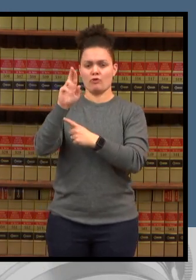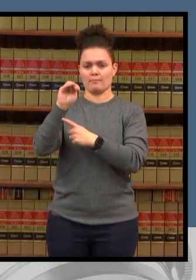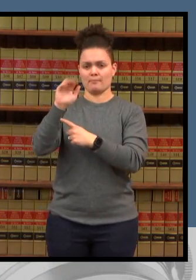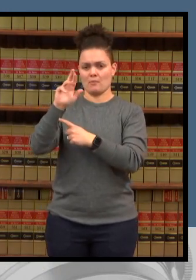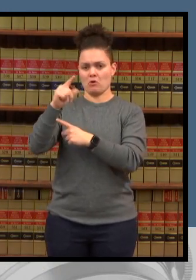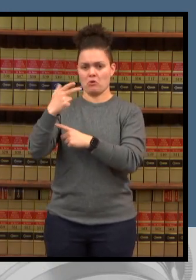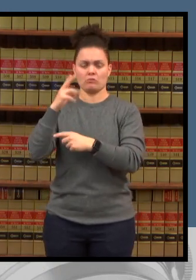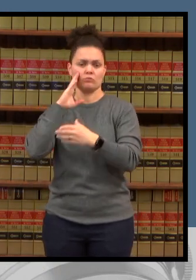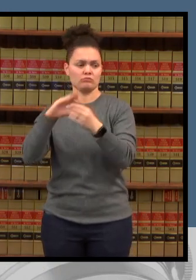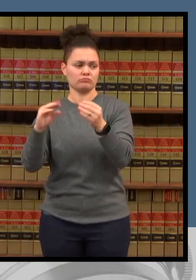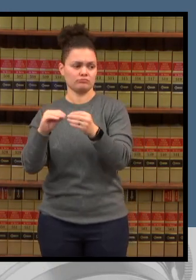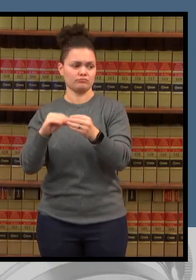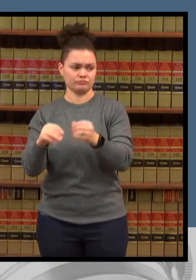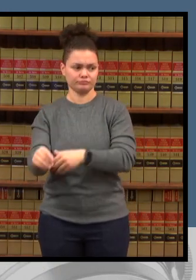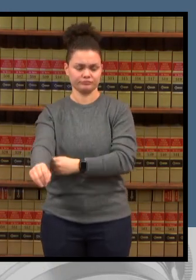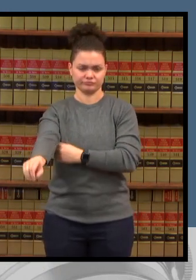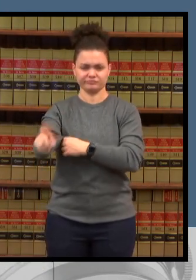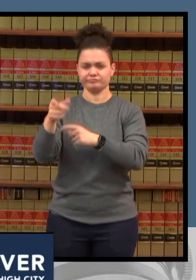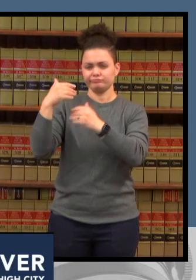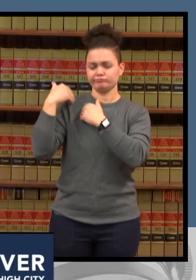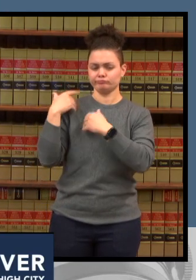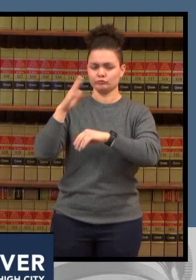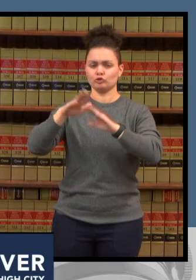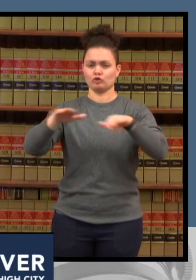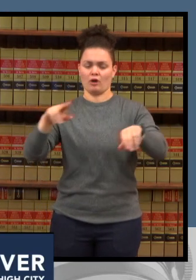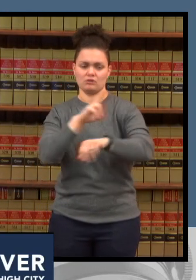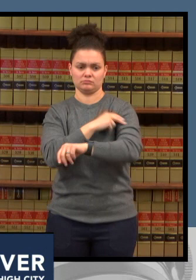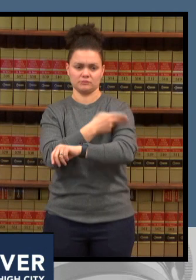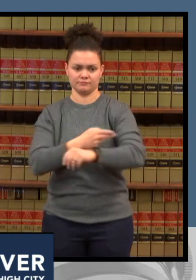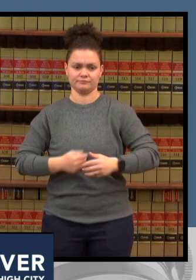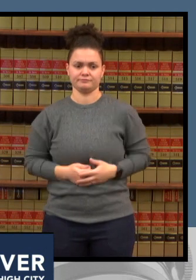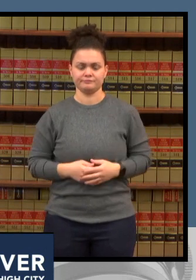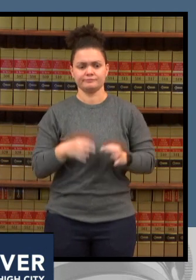thank you kathy i'm going to focus my comments this morning on why these